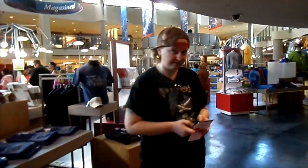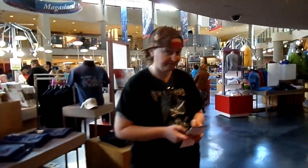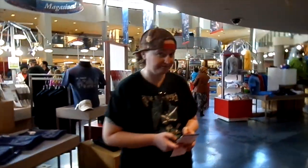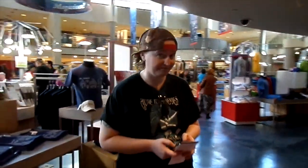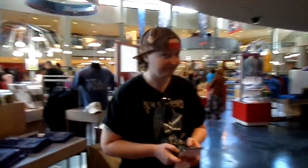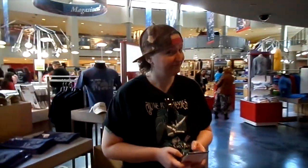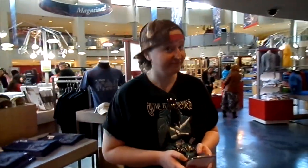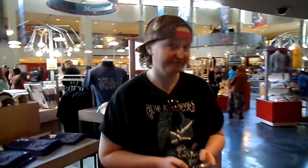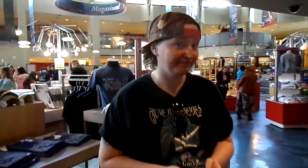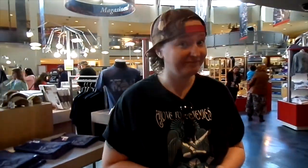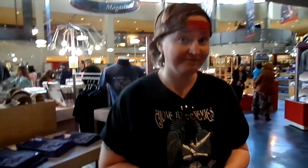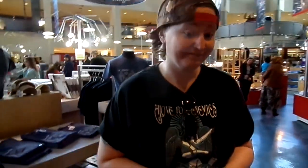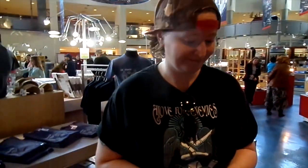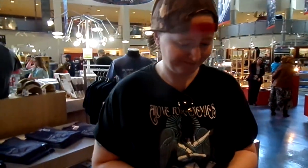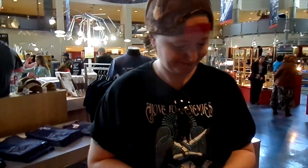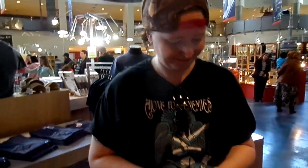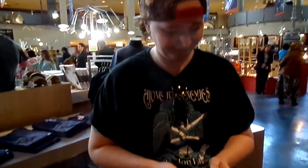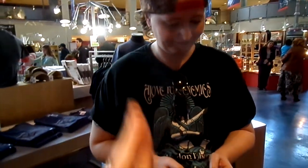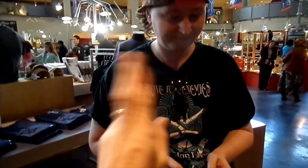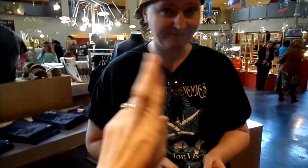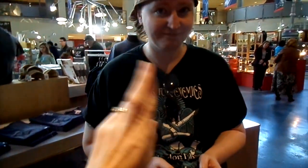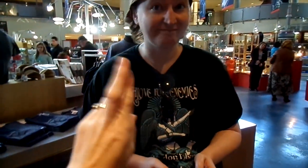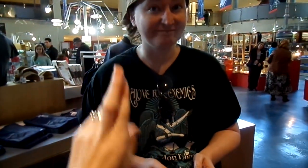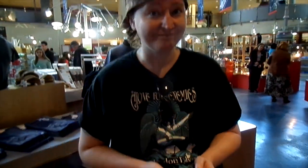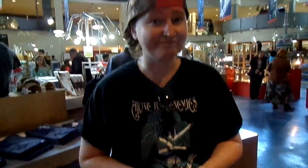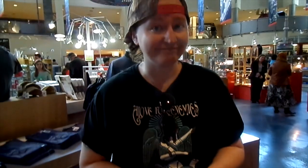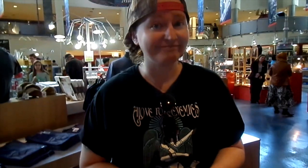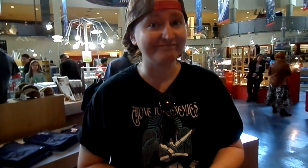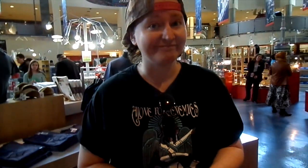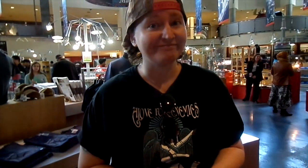Jill: (ready?)